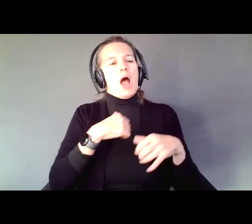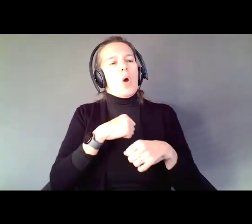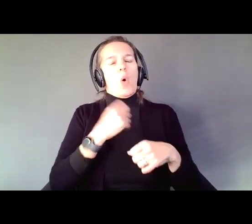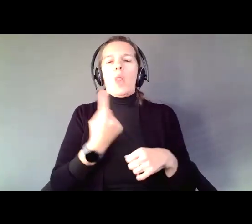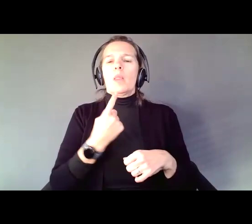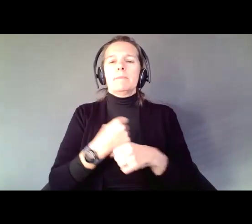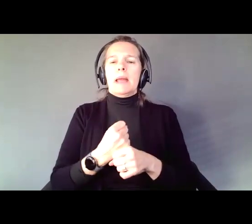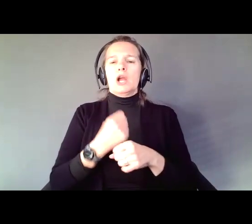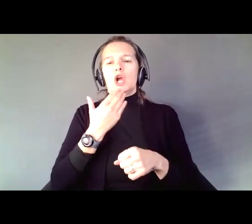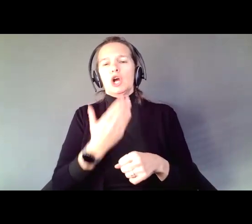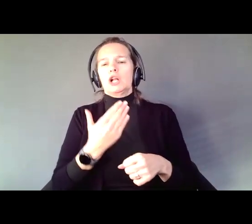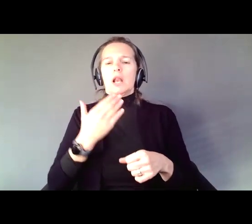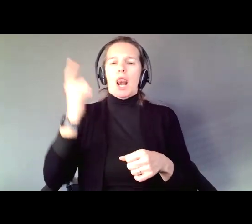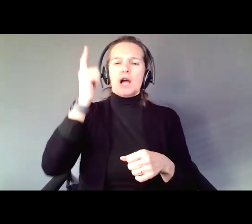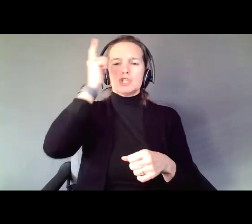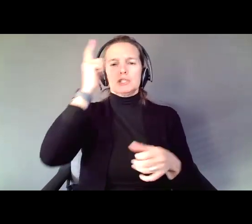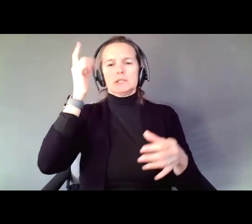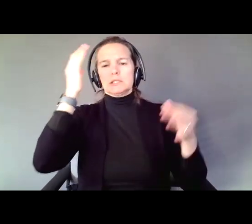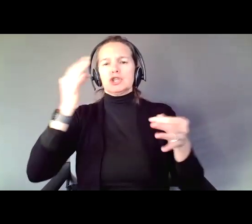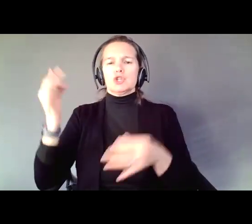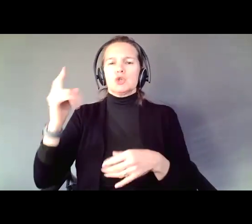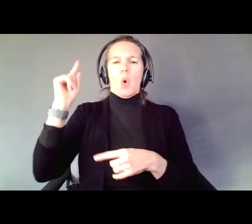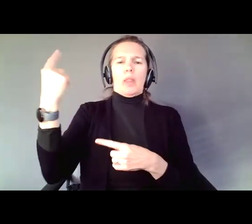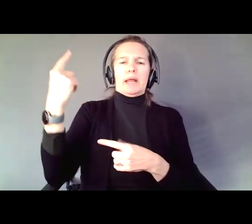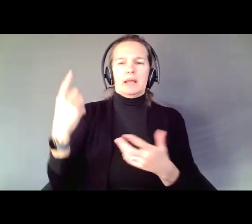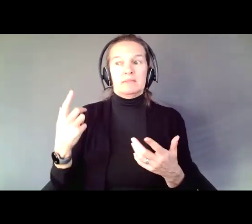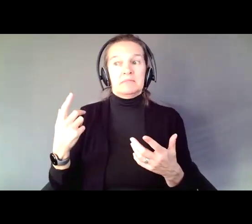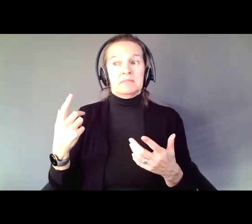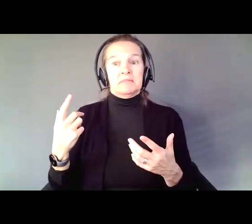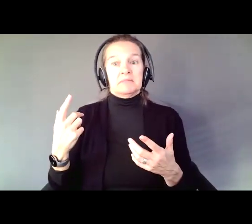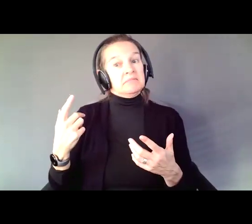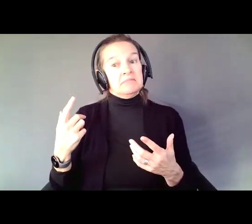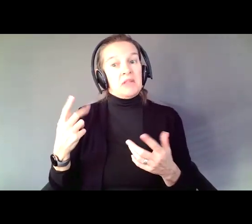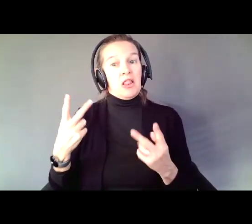Because if that is the standard, look in the mirror. I sure hope you don't drink beer,